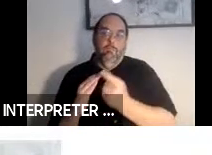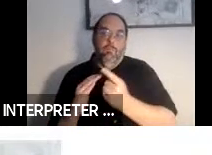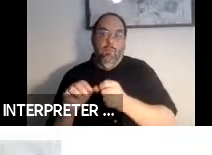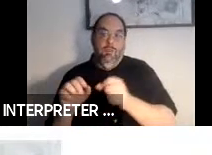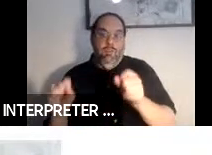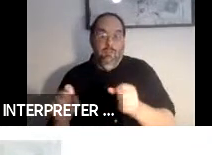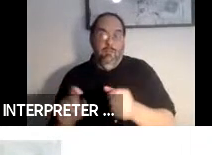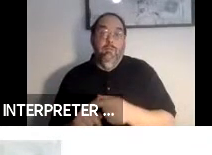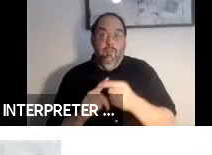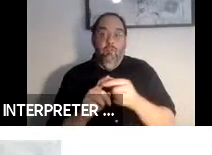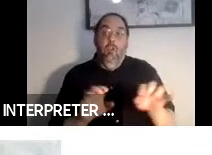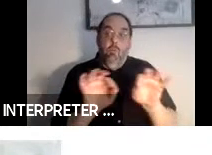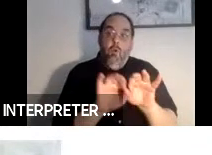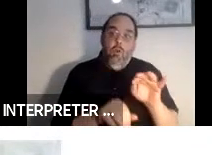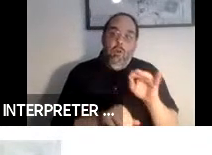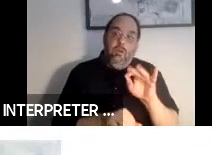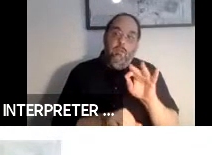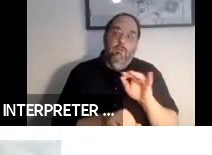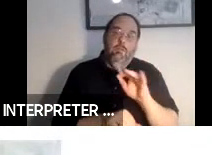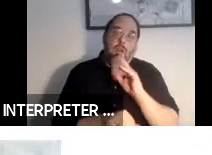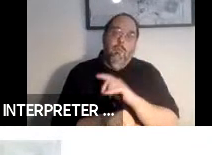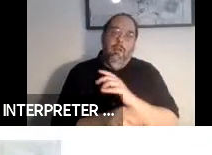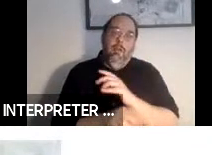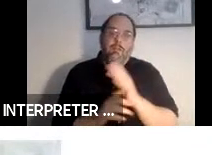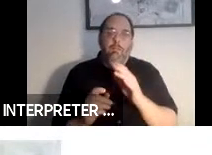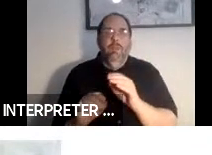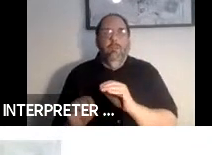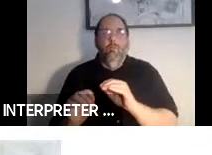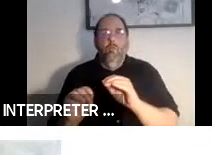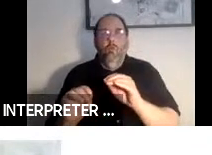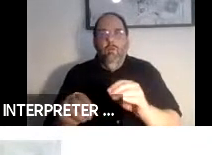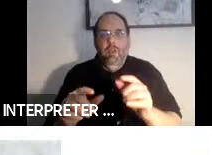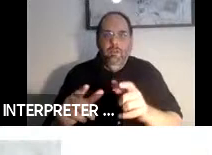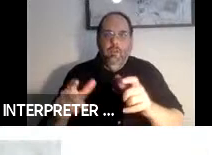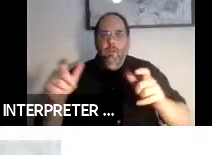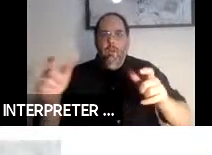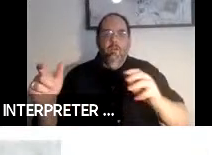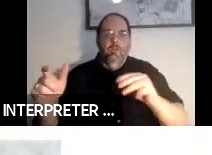important when you're talking about something that is moving and has a large mass and can be very